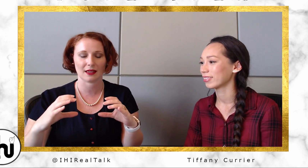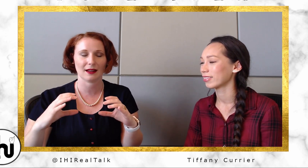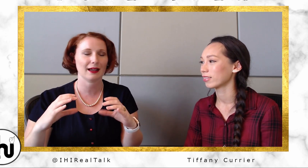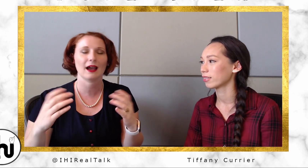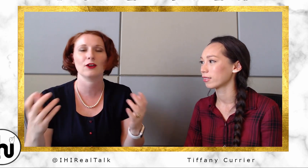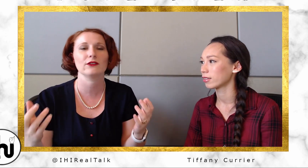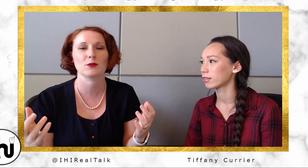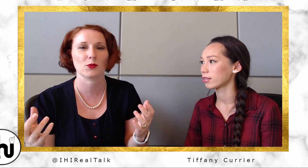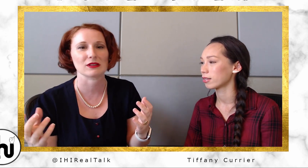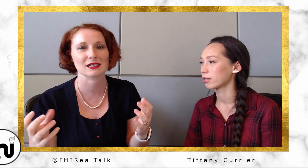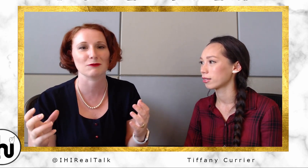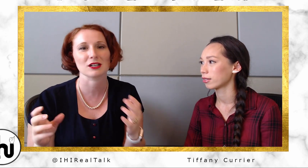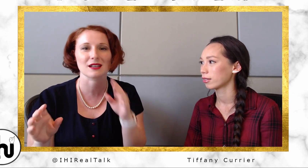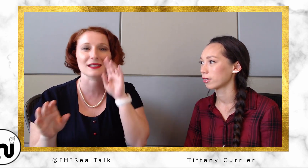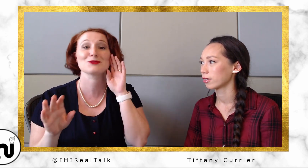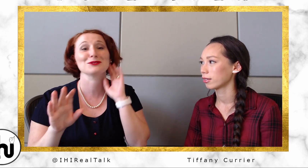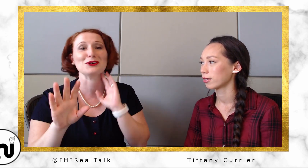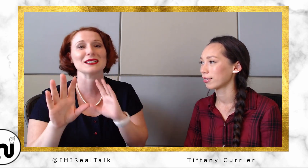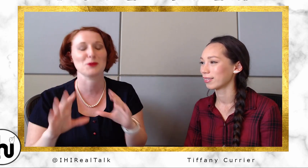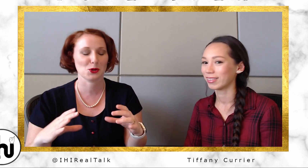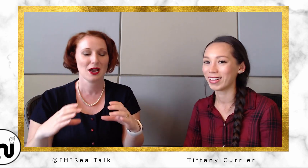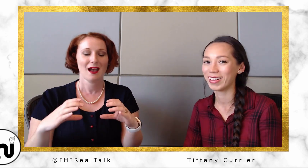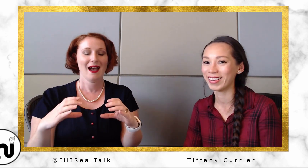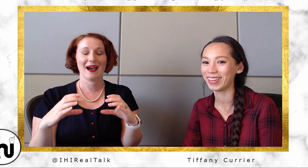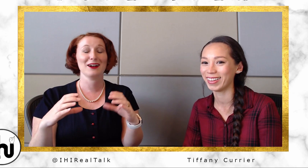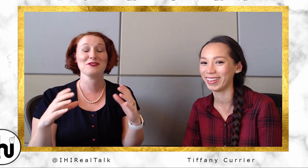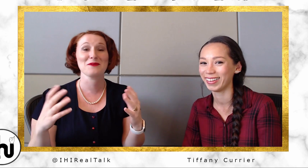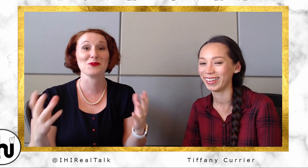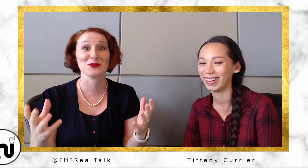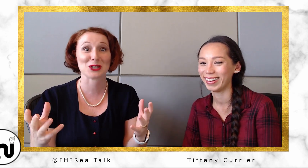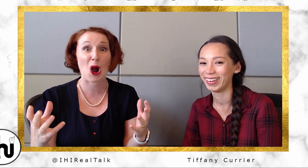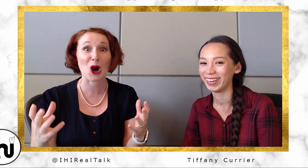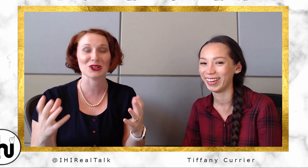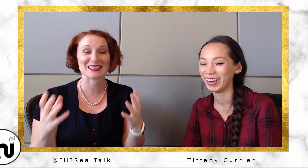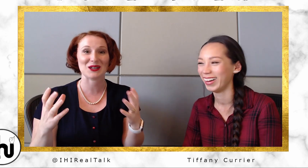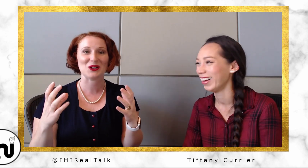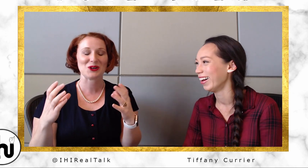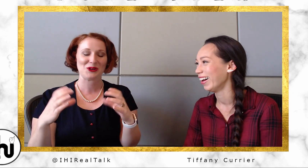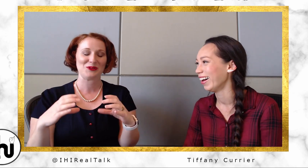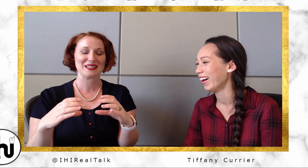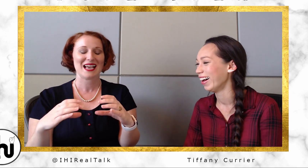(whispers) I don't remember when this was, guys. This was a long time ago. (whispers) I don't even remember what it was called that's how long ago it was.